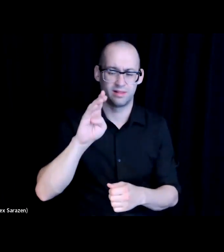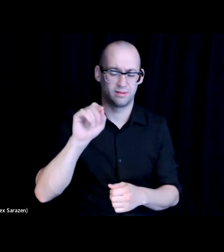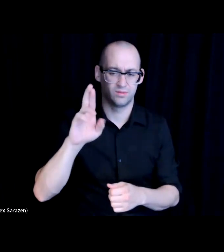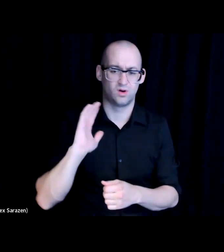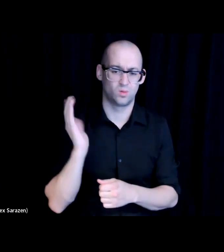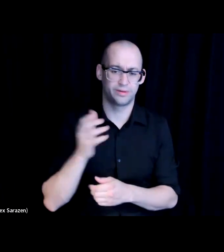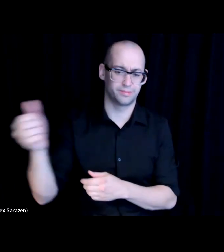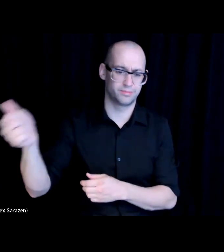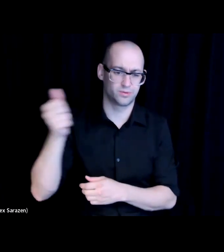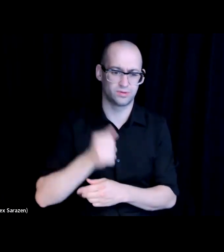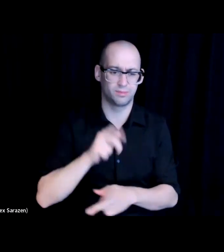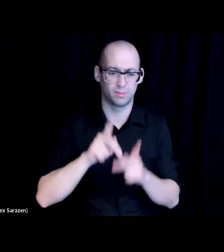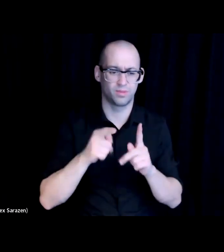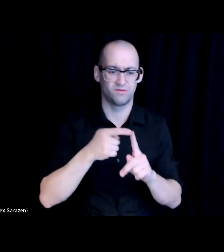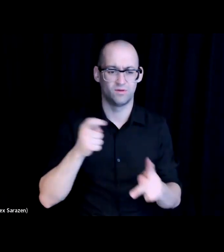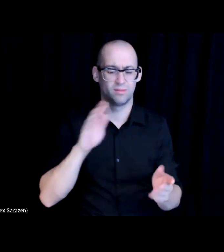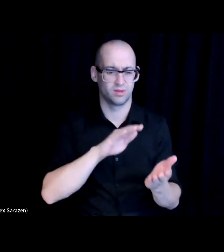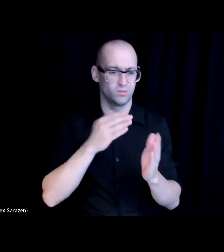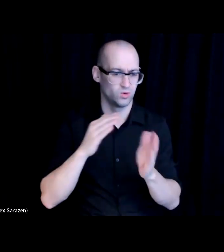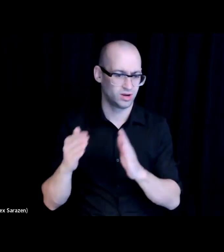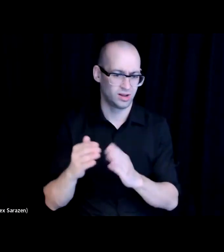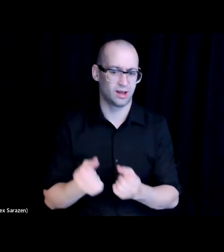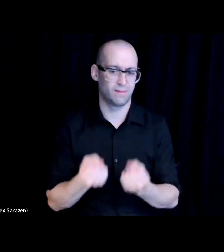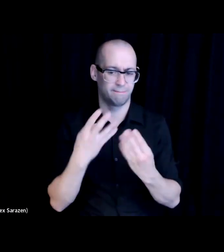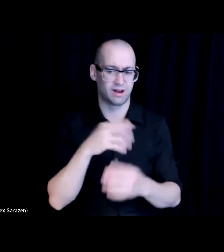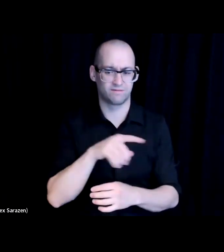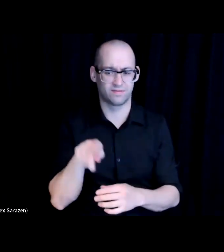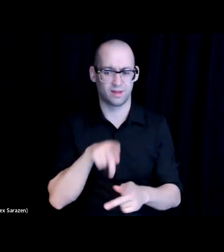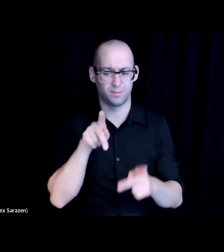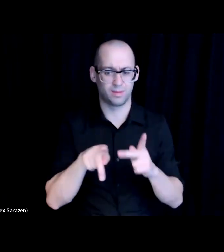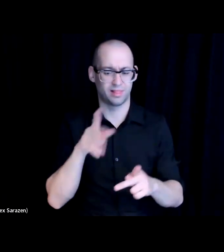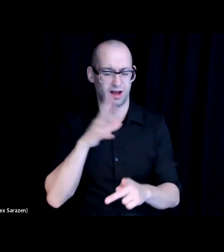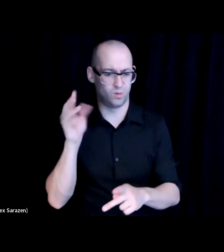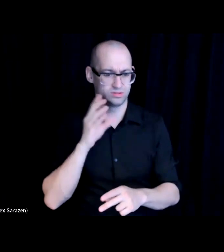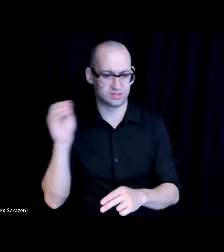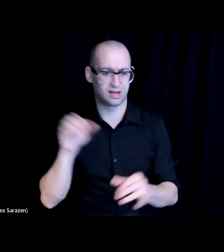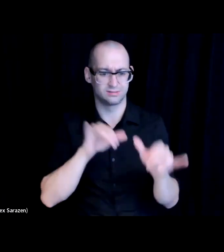from our communities, a lot of them people that are outside of traditional paths into the workforce.